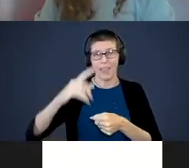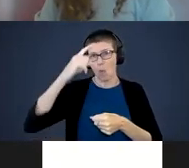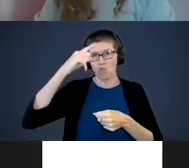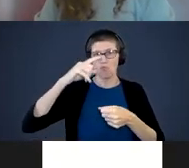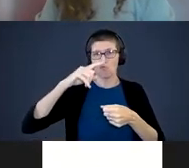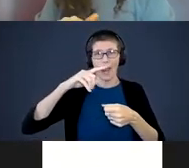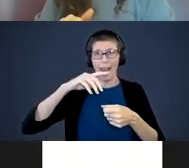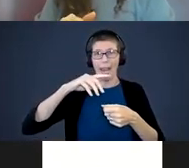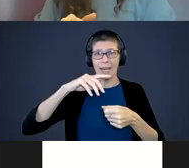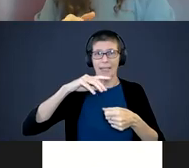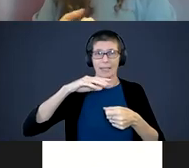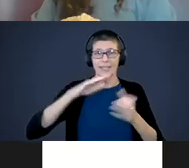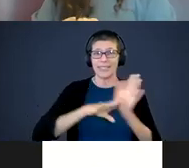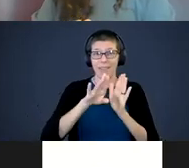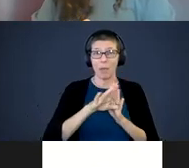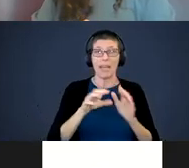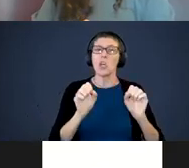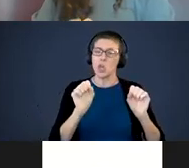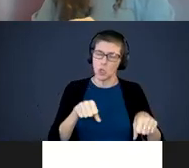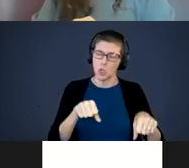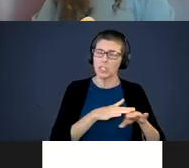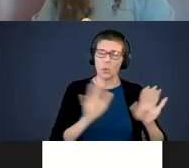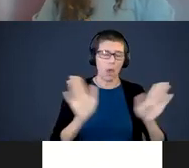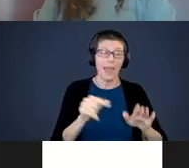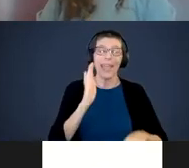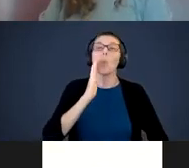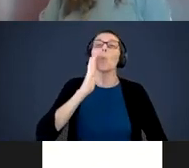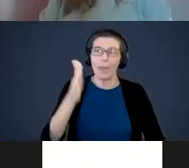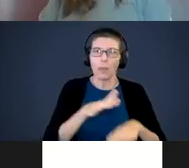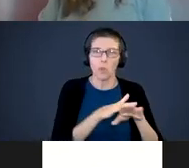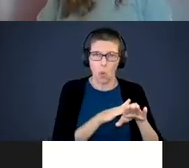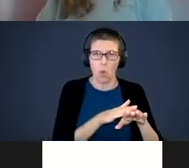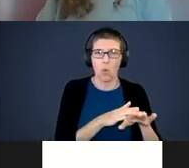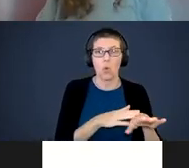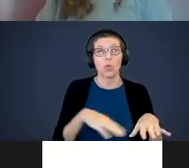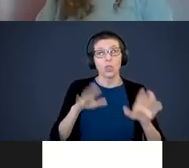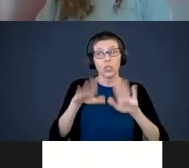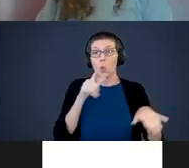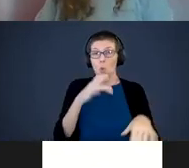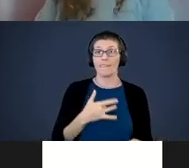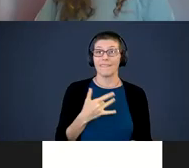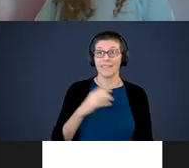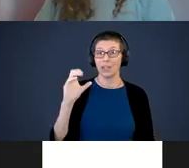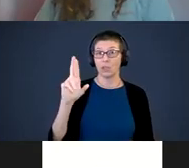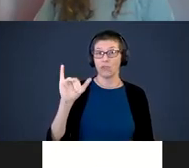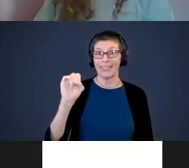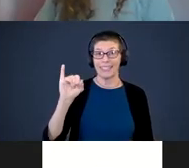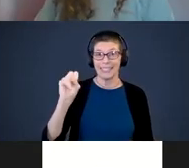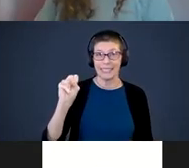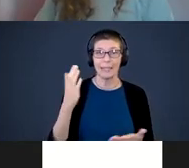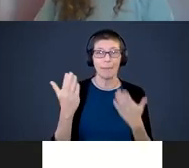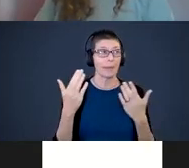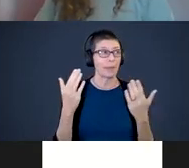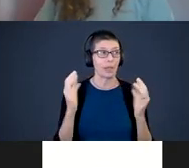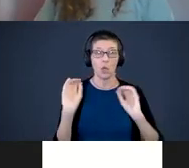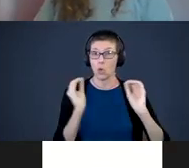it will be slowed down. Children who are in crisis - maybe they have no food in their home or their